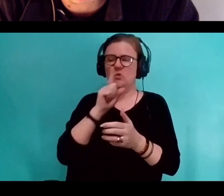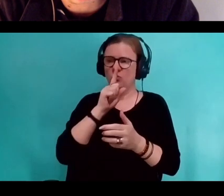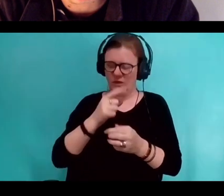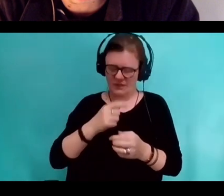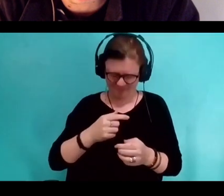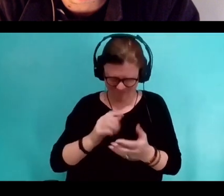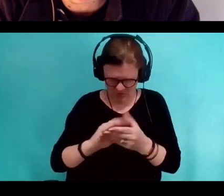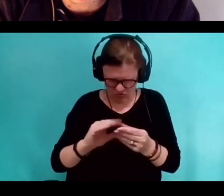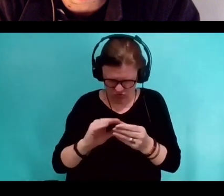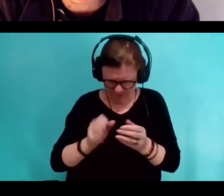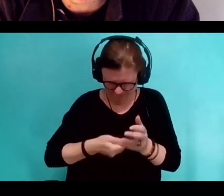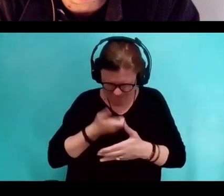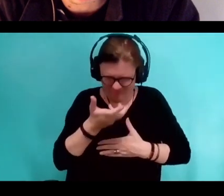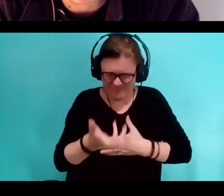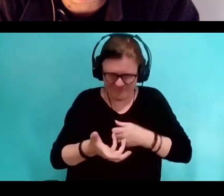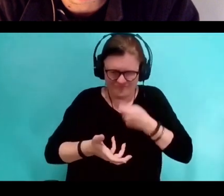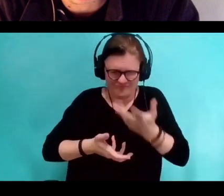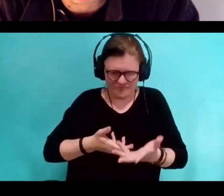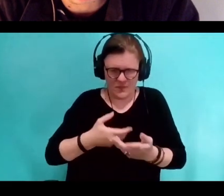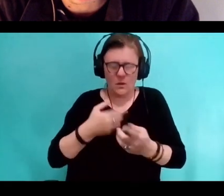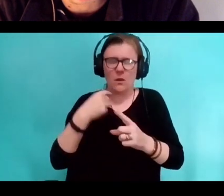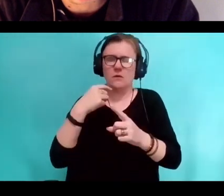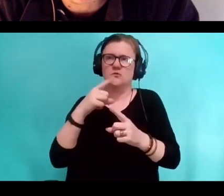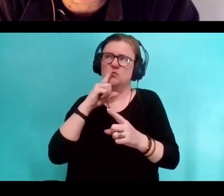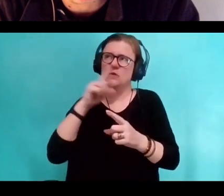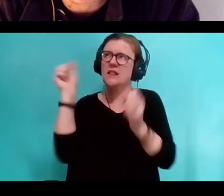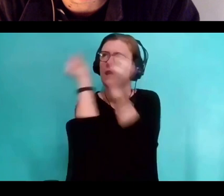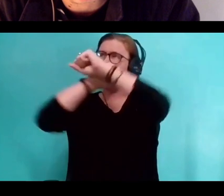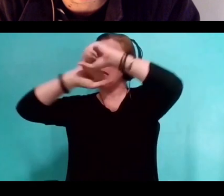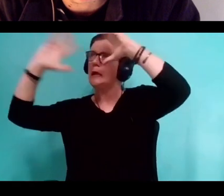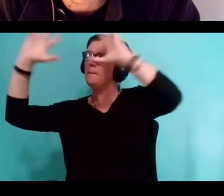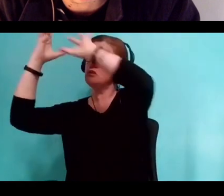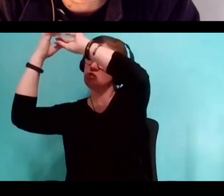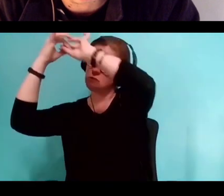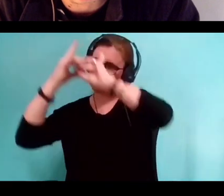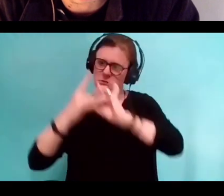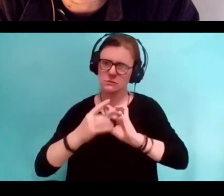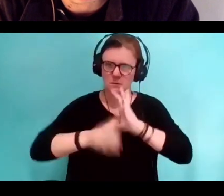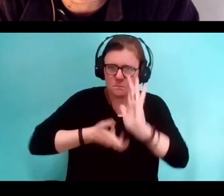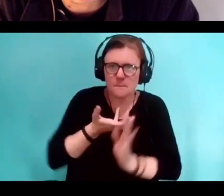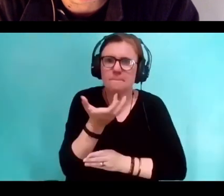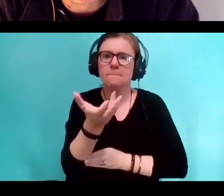with a visual image that would help bring the image even further to life,